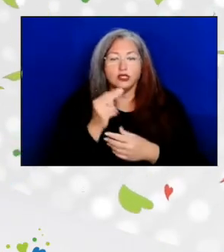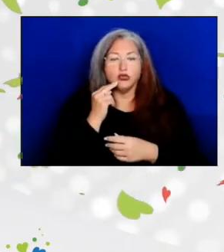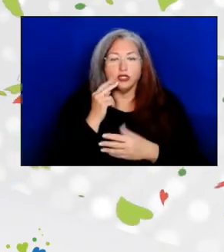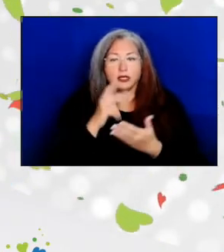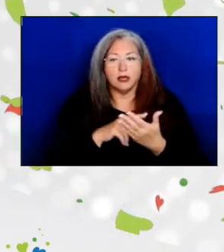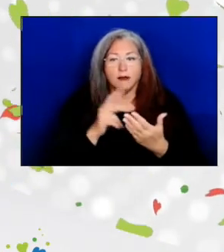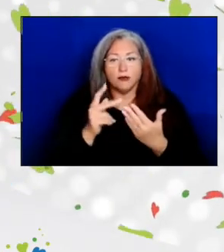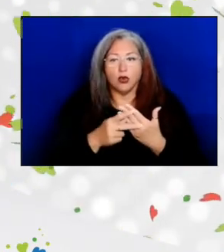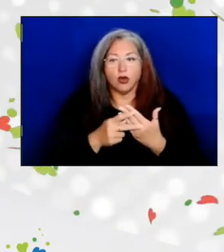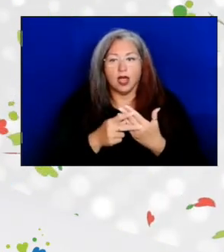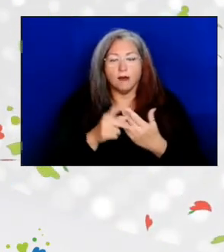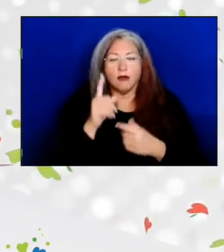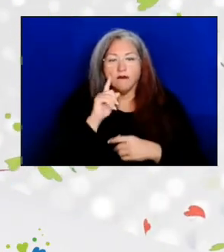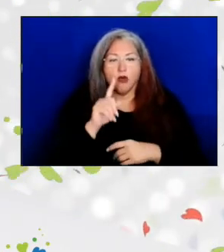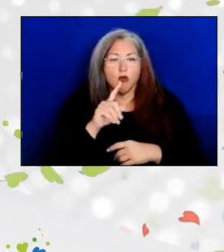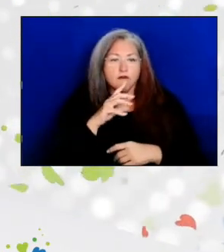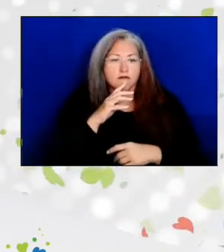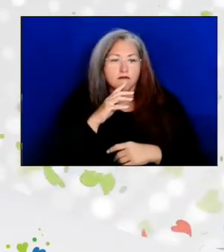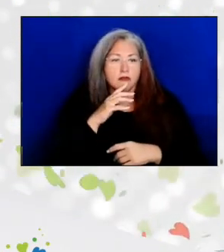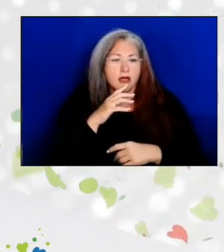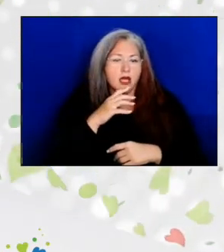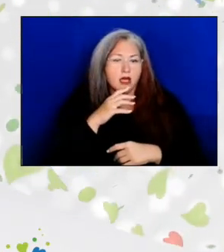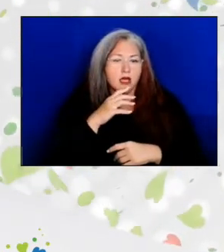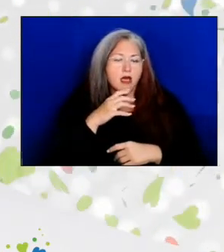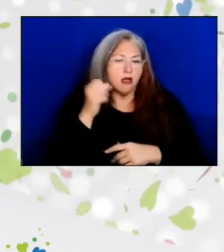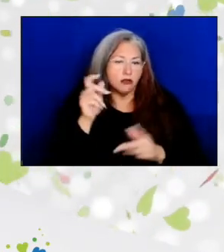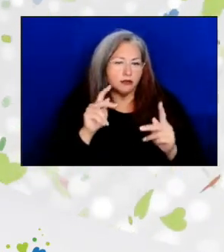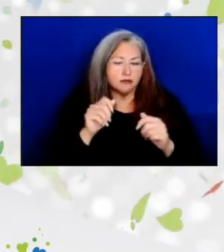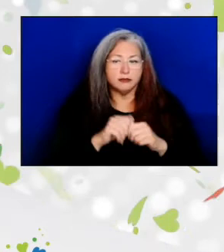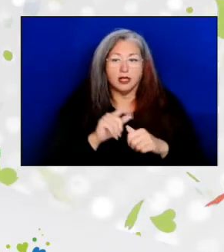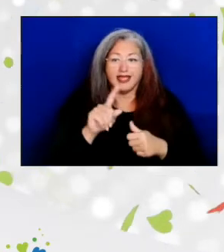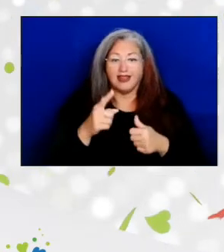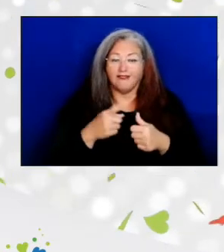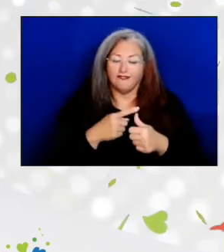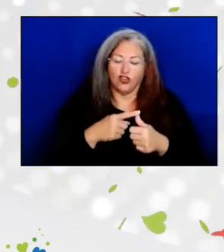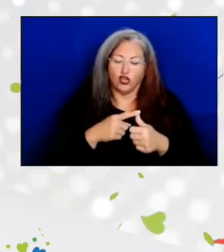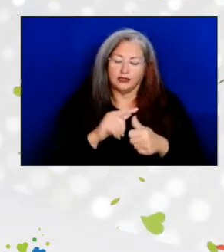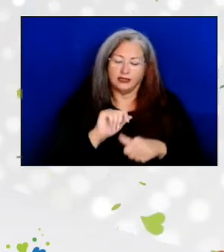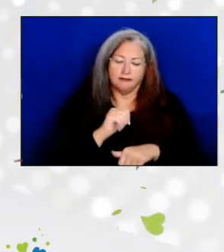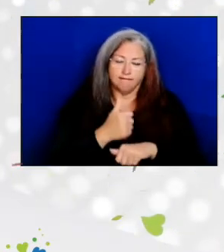for the elderly. The first community-based service for older adults